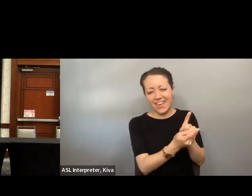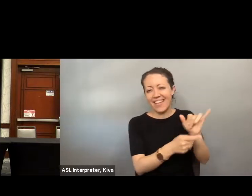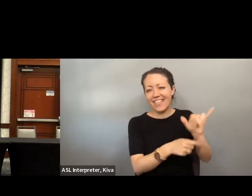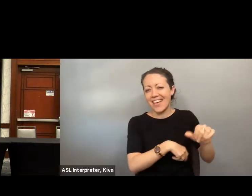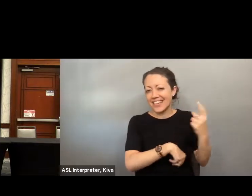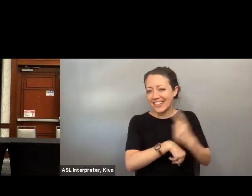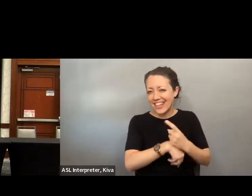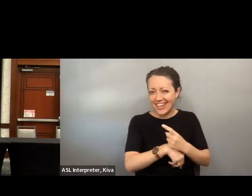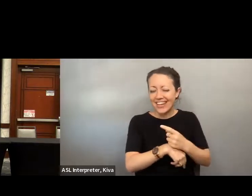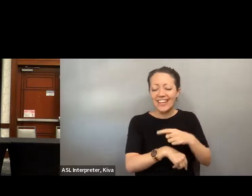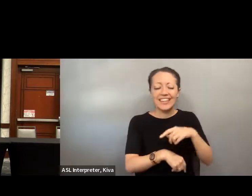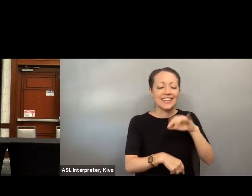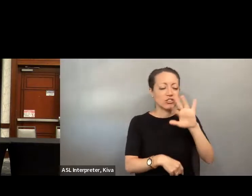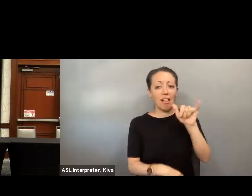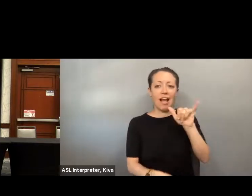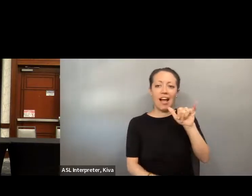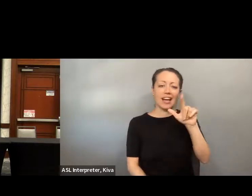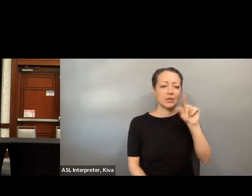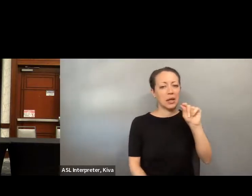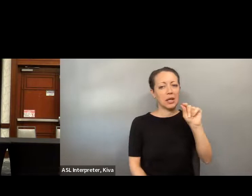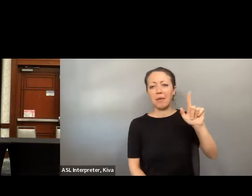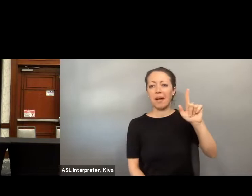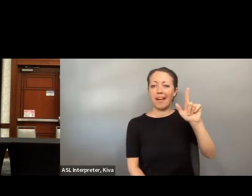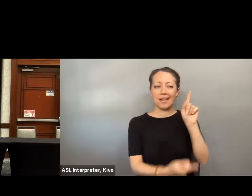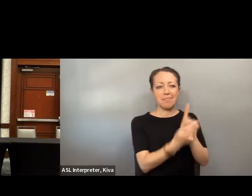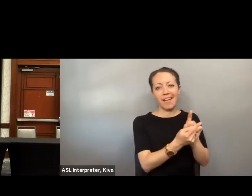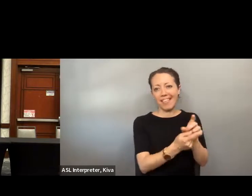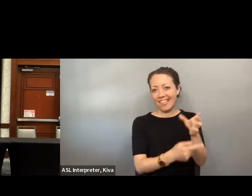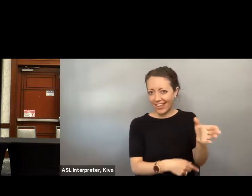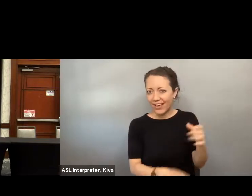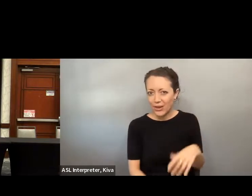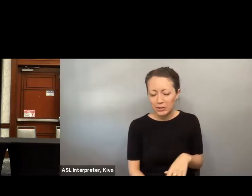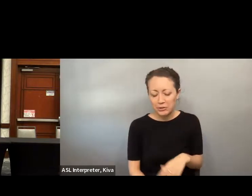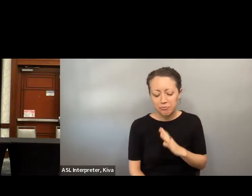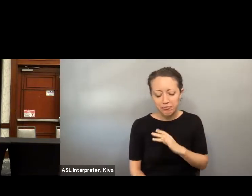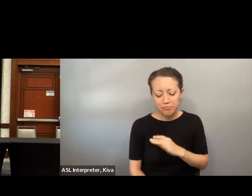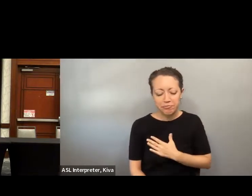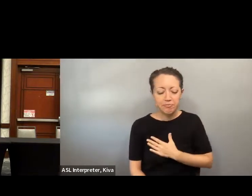Olivia Babbis, who I met in that on that 2020. I'm sorry.